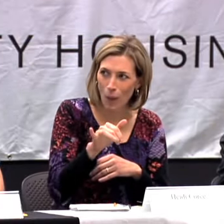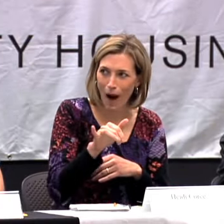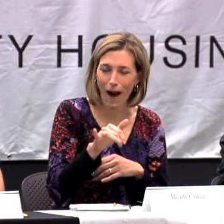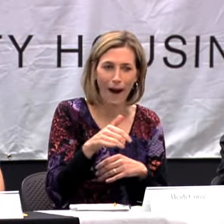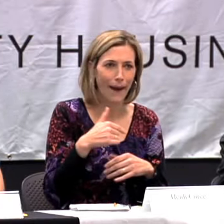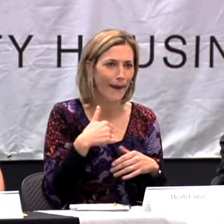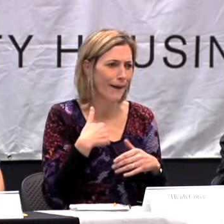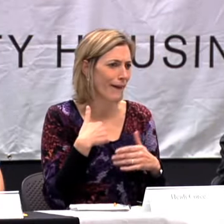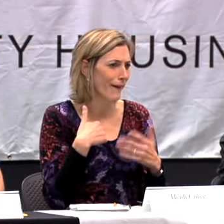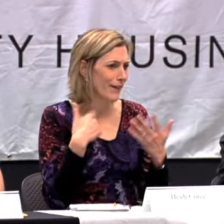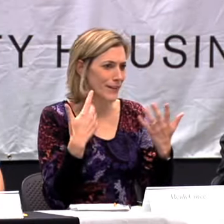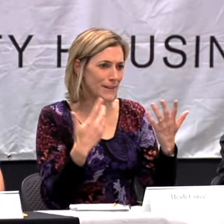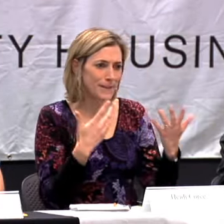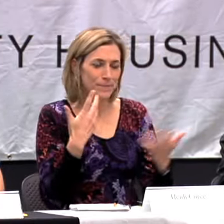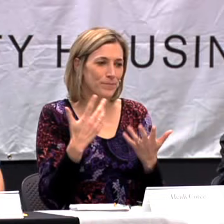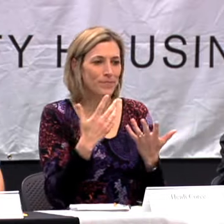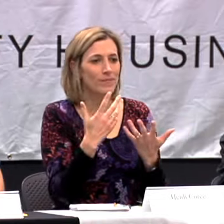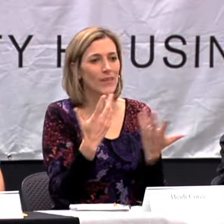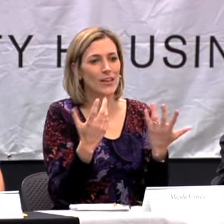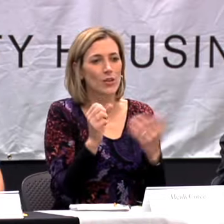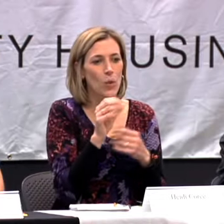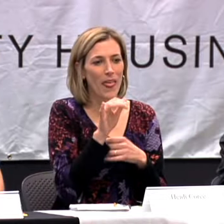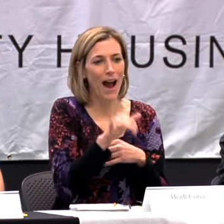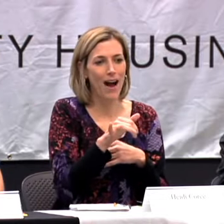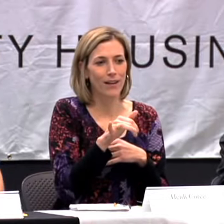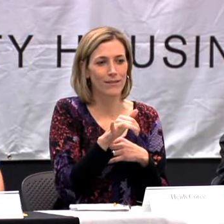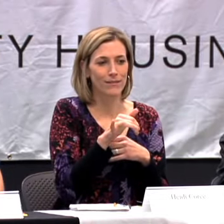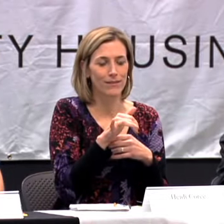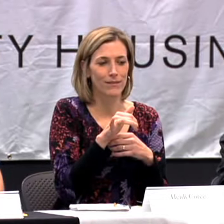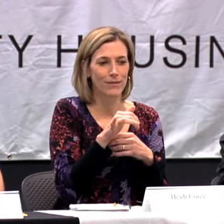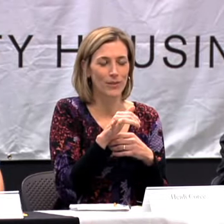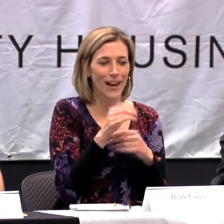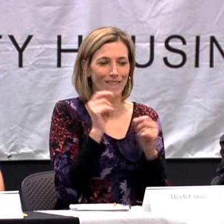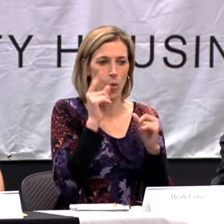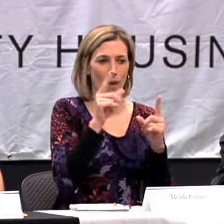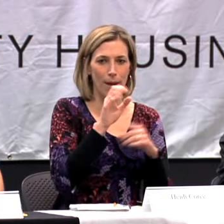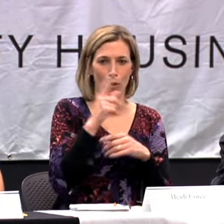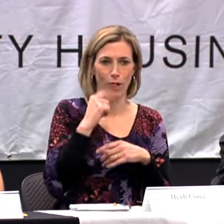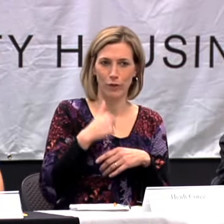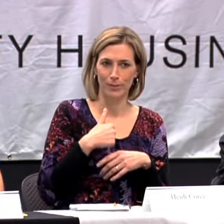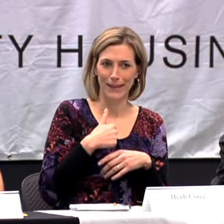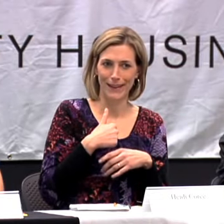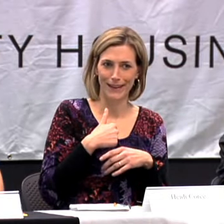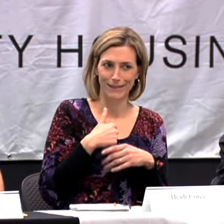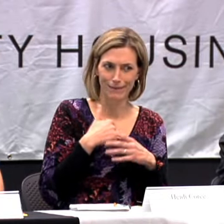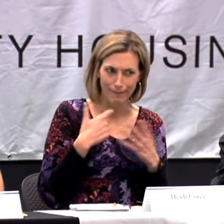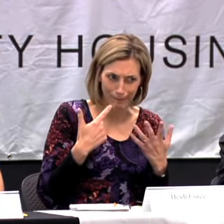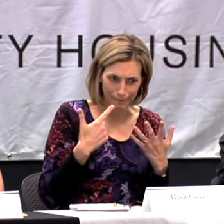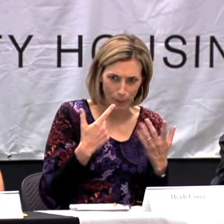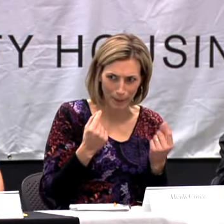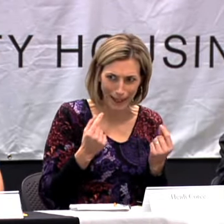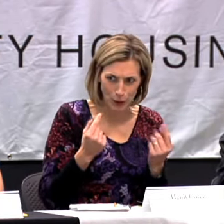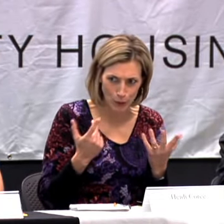THERE WAS NO VIDEO PHONE AND SO THAT WAS REALLY KIND OF A BIG AWAKENING